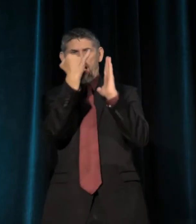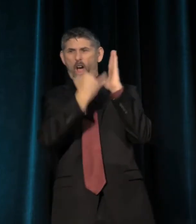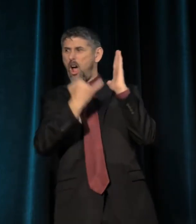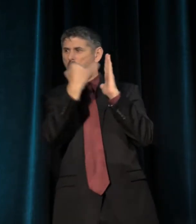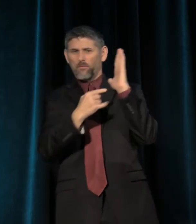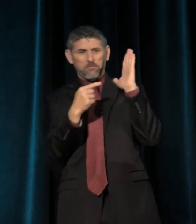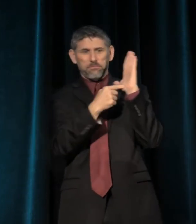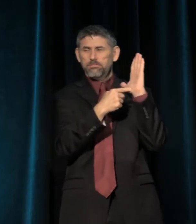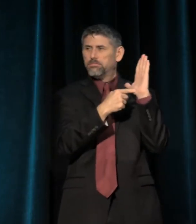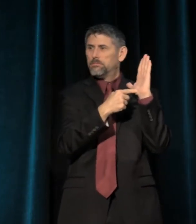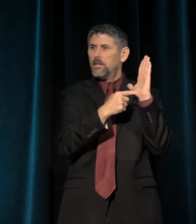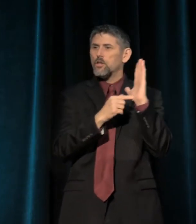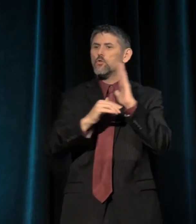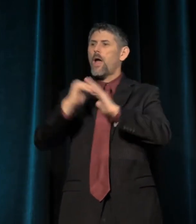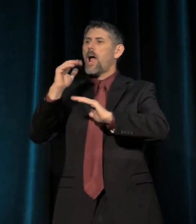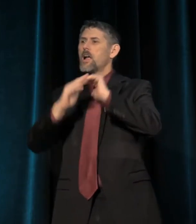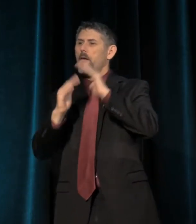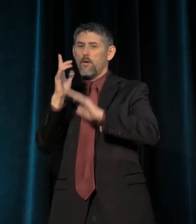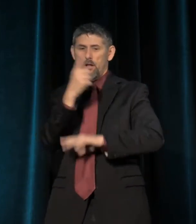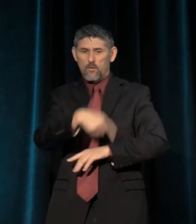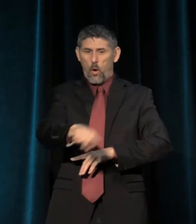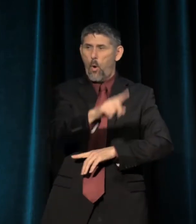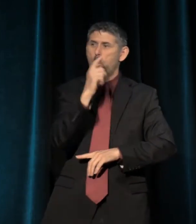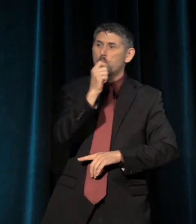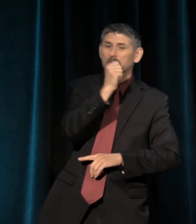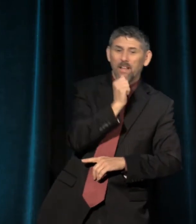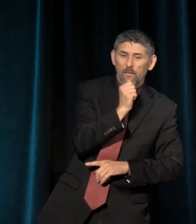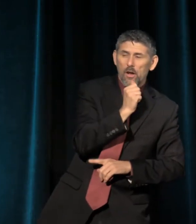to comfort the afflicted and to afflict the comfortable, right?